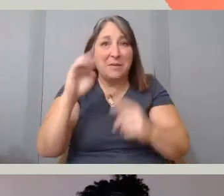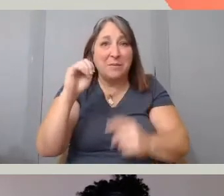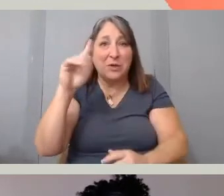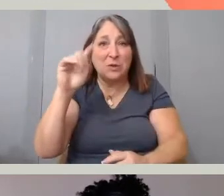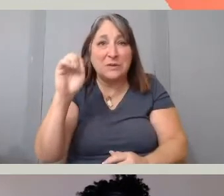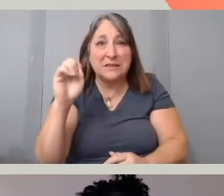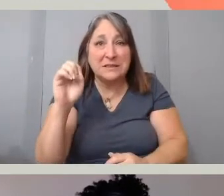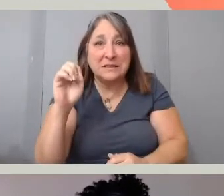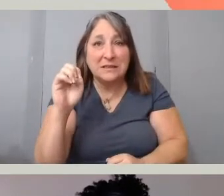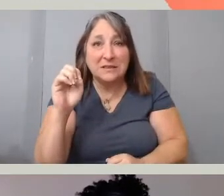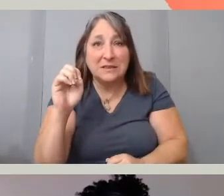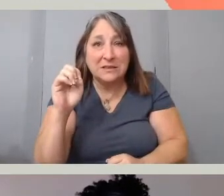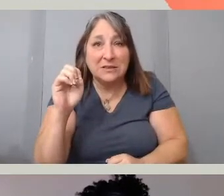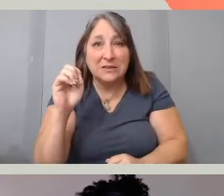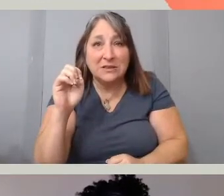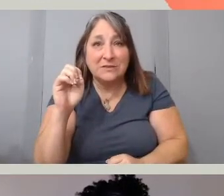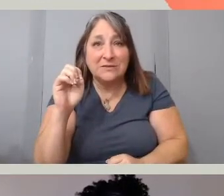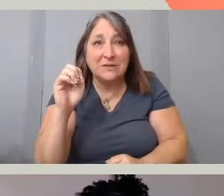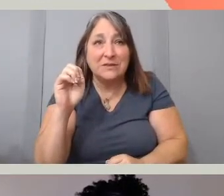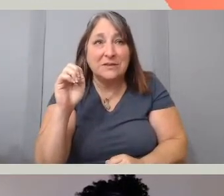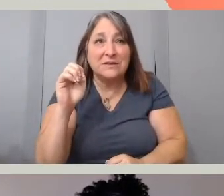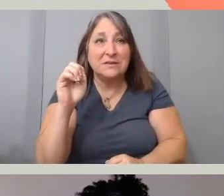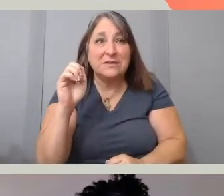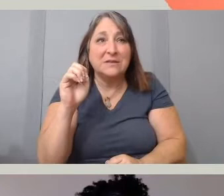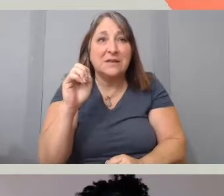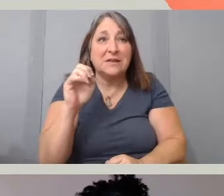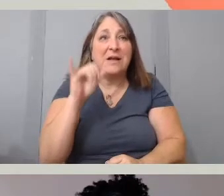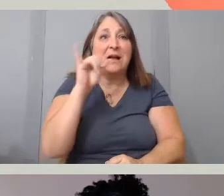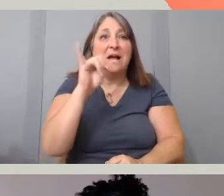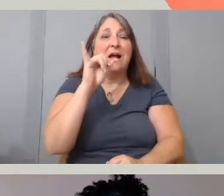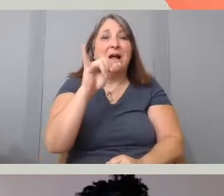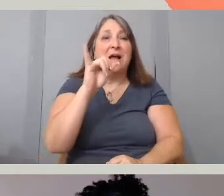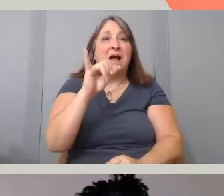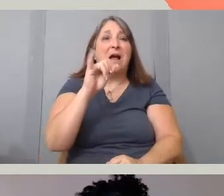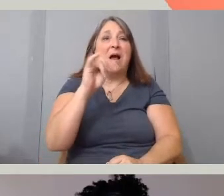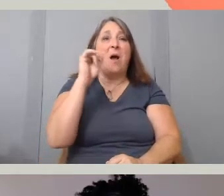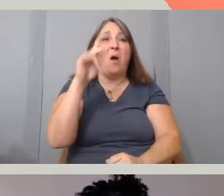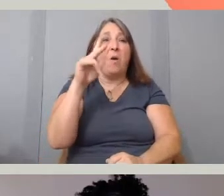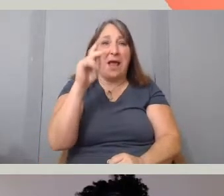Yeah, that's an option. - Right. Yes. Okay. Okay, we're good now I think.